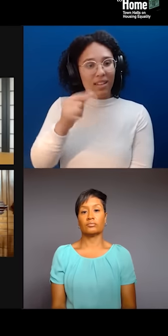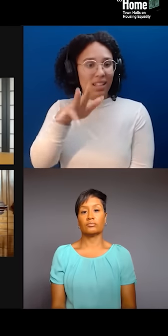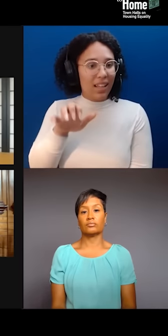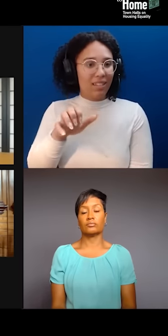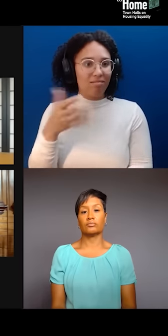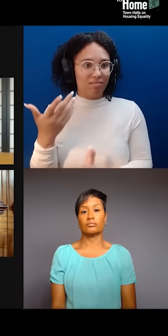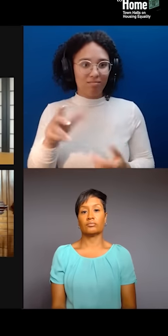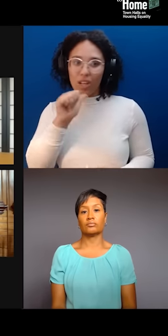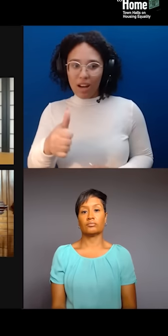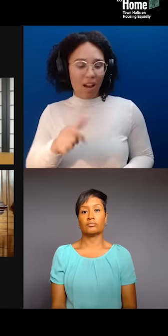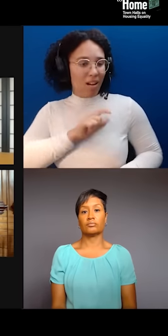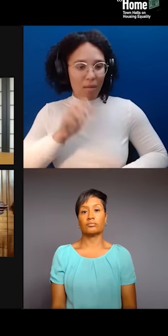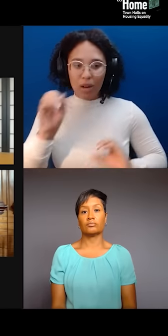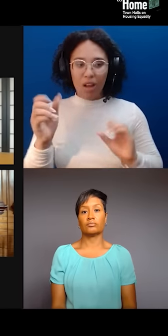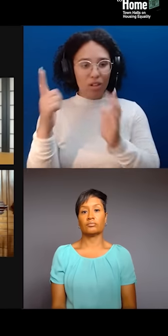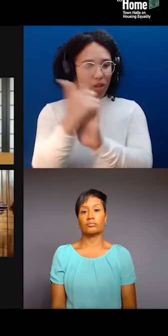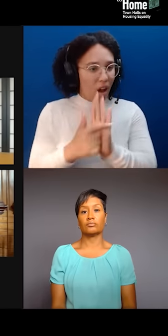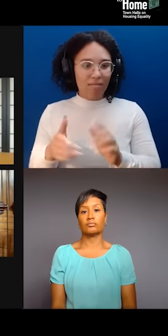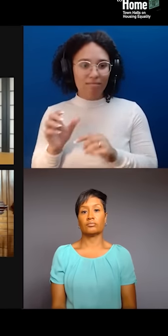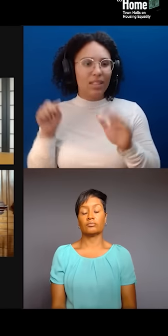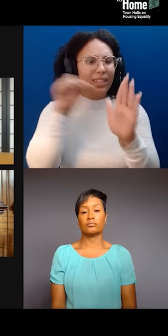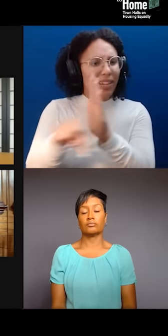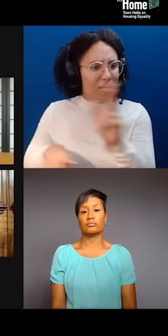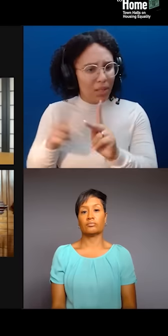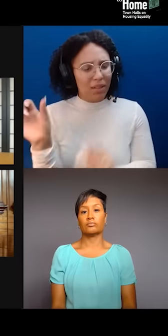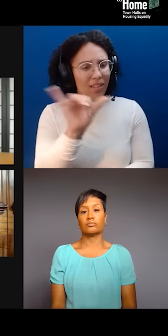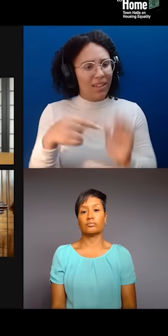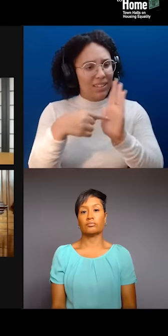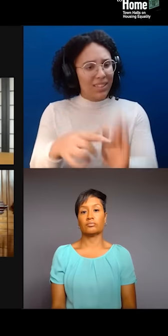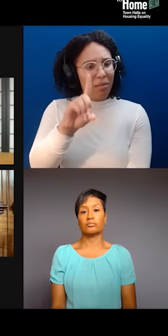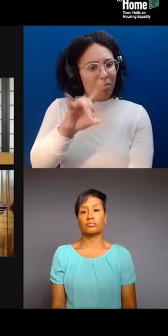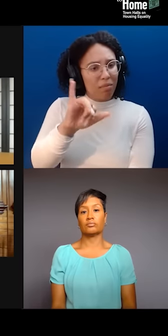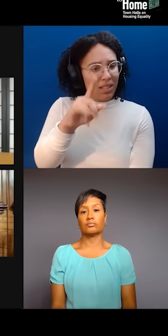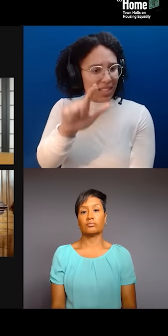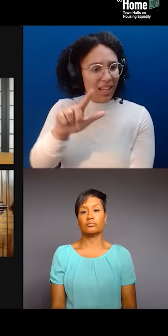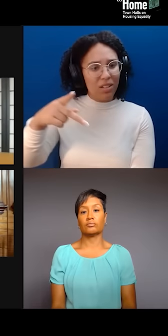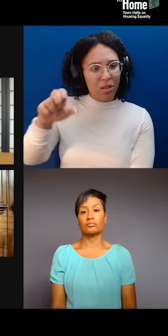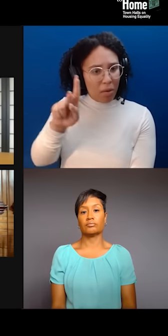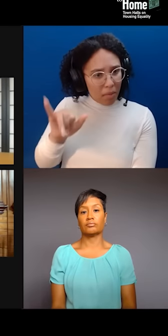So, these are the same systems in place that are giving literally lining developers pockets, right,